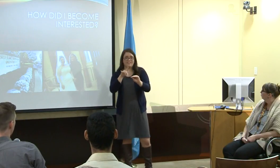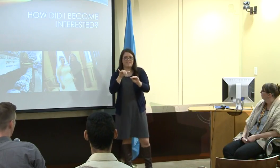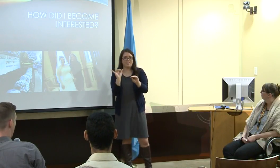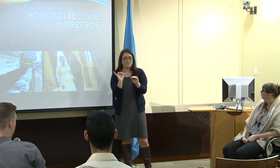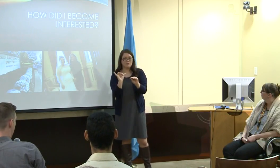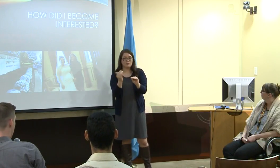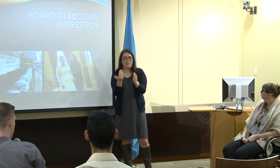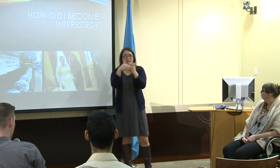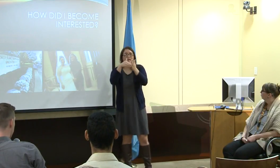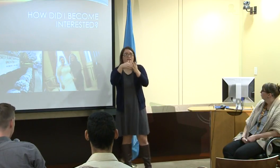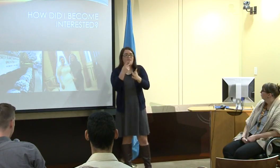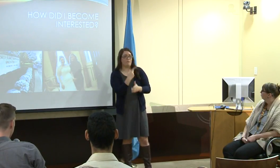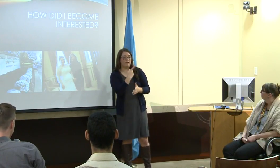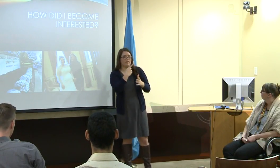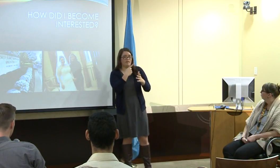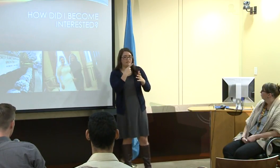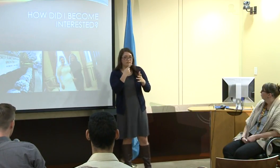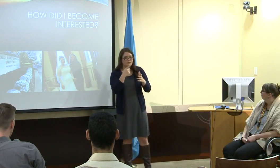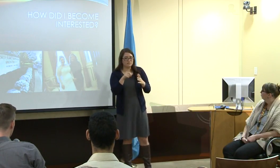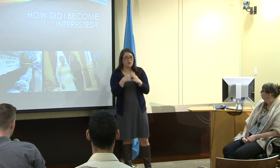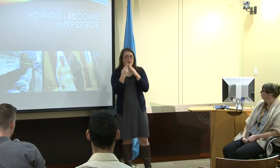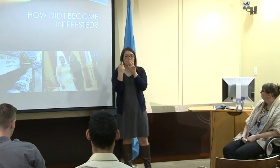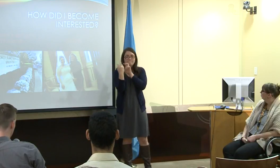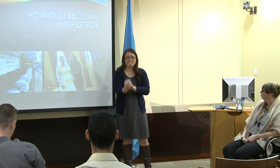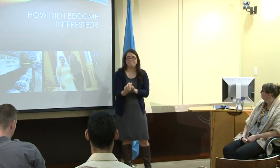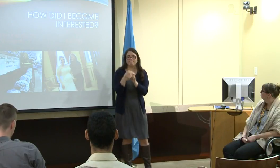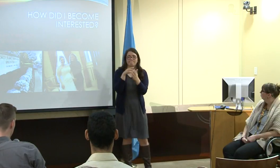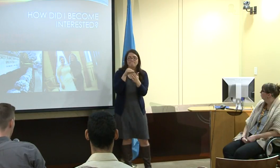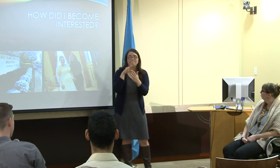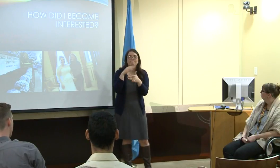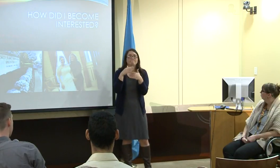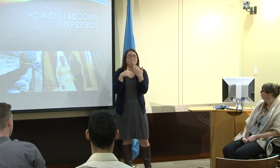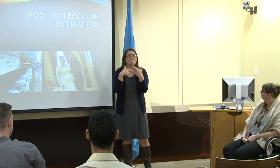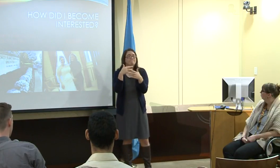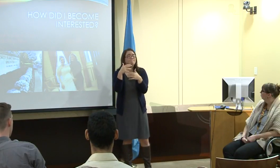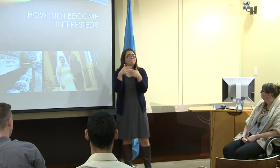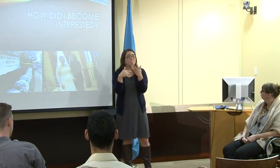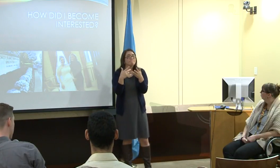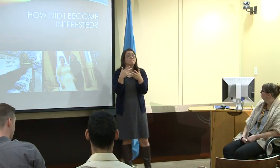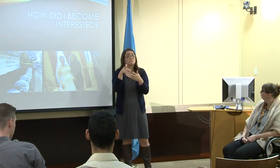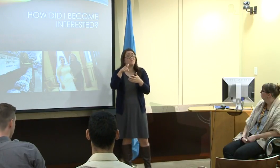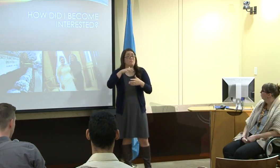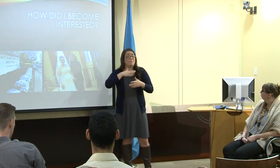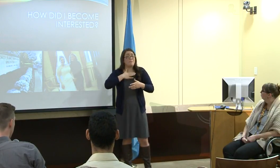to work with her anymore. But then once I got to Kentucky and settled,